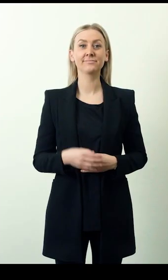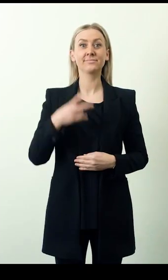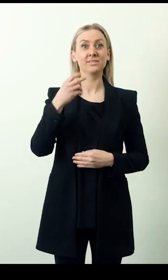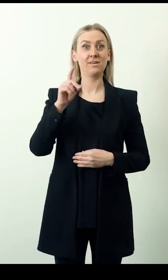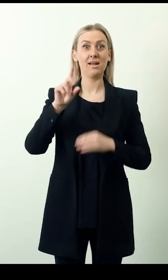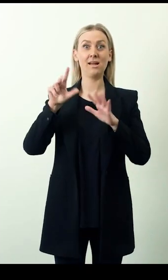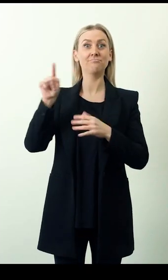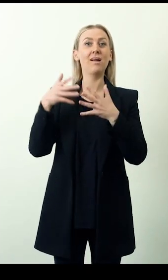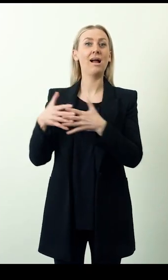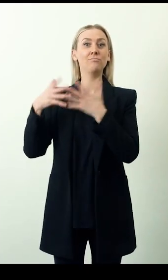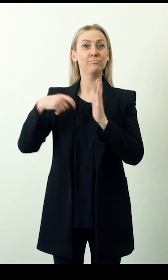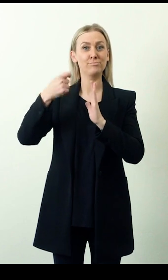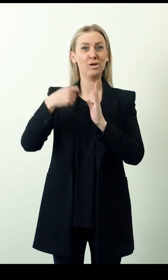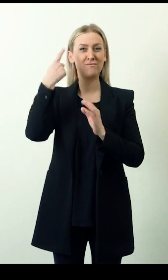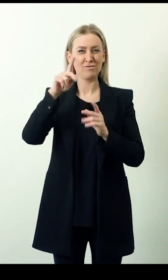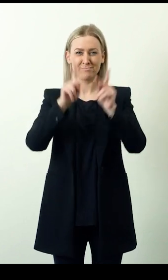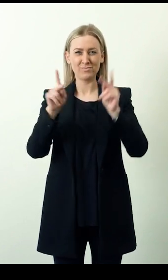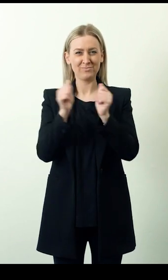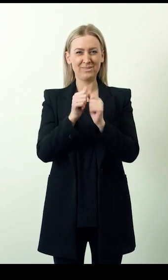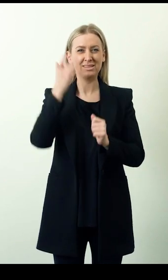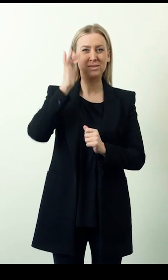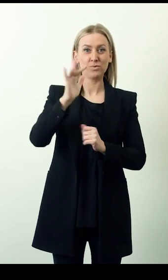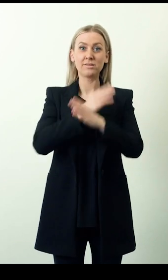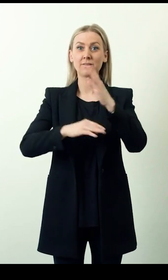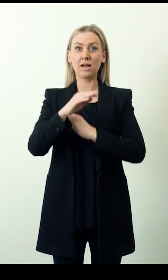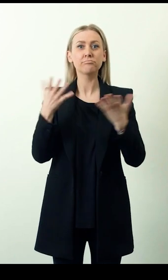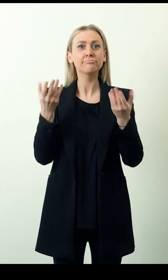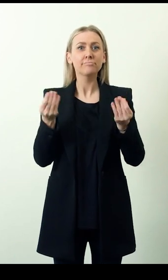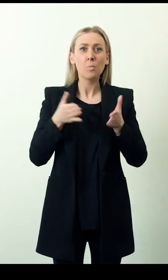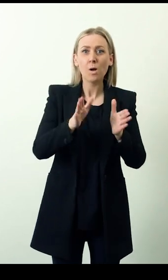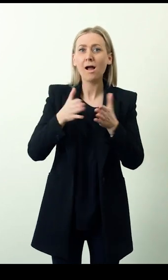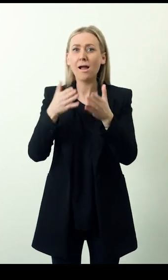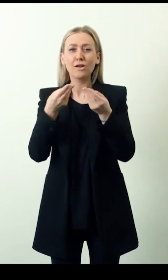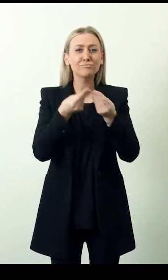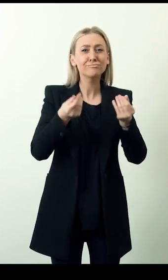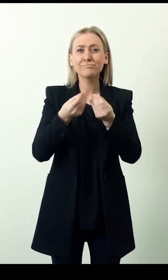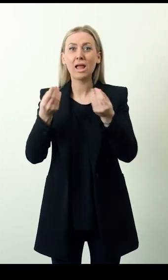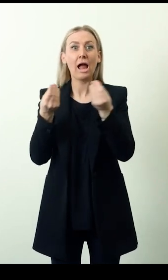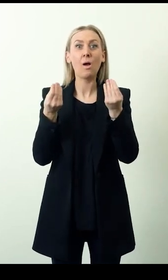In 2018, the US based Keystone Human Services launched a project for people with intellectual disabilities